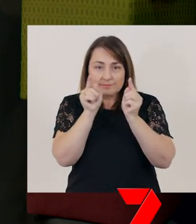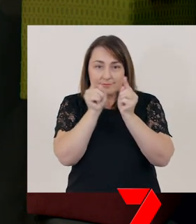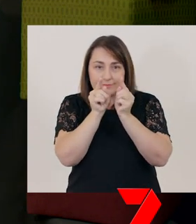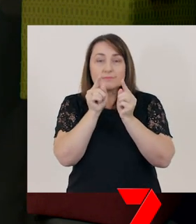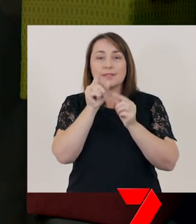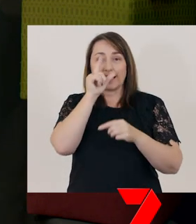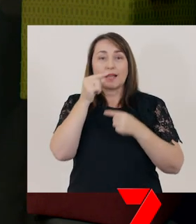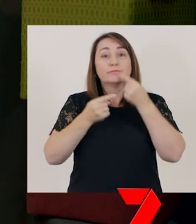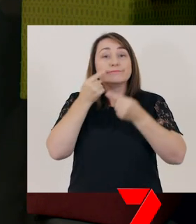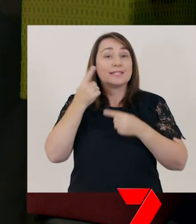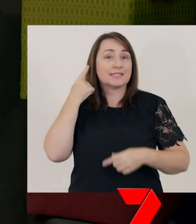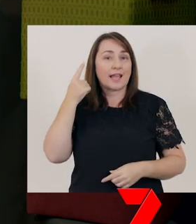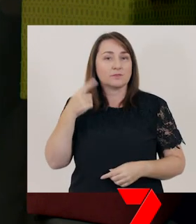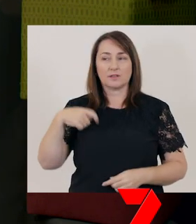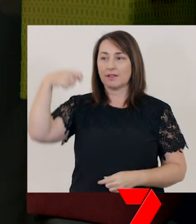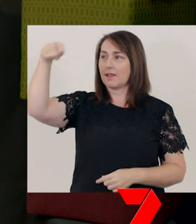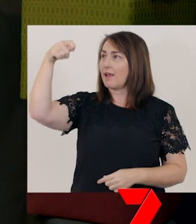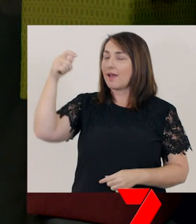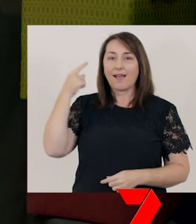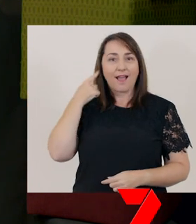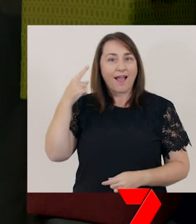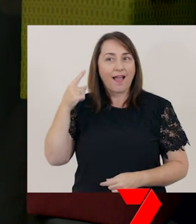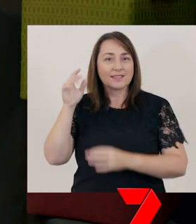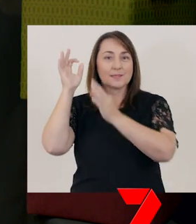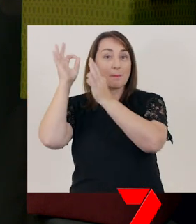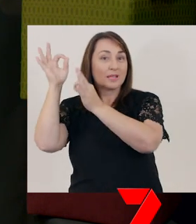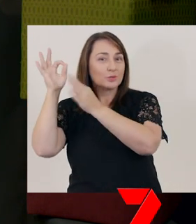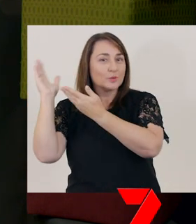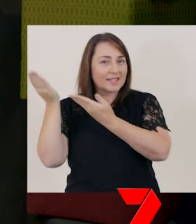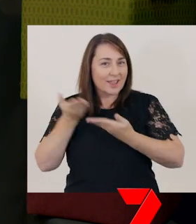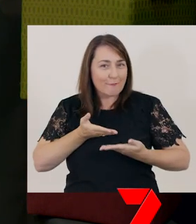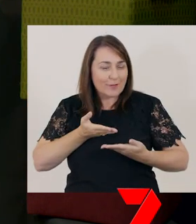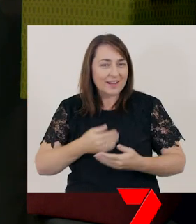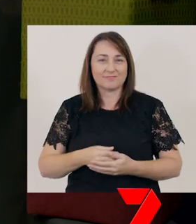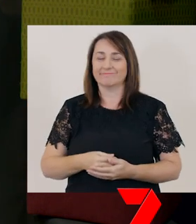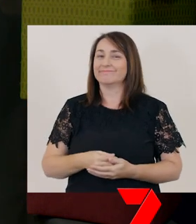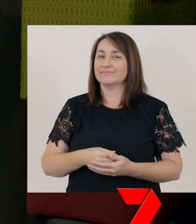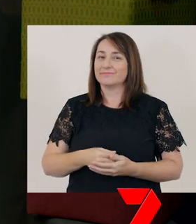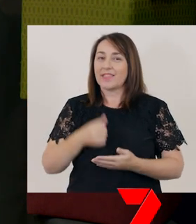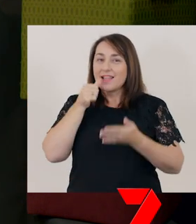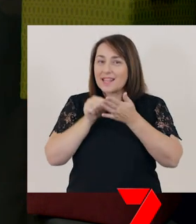[bell dings] Special delivery! Letter of the day.